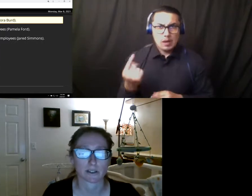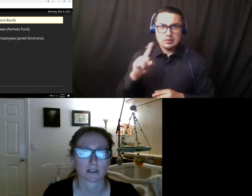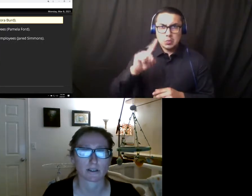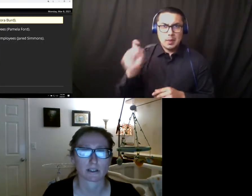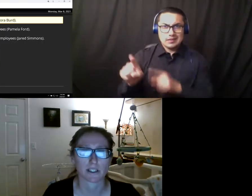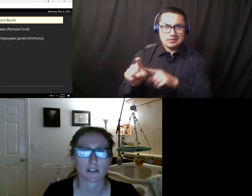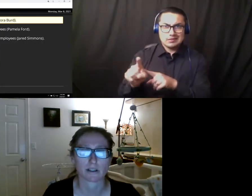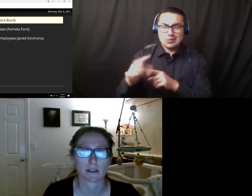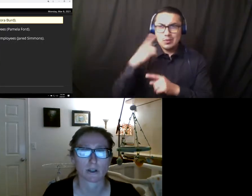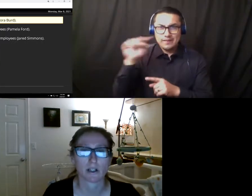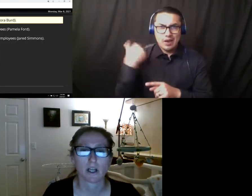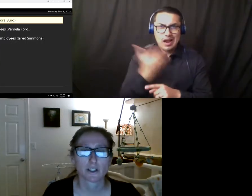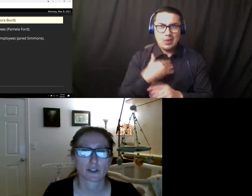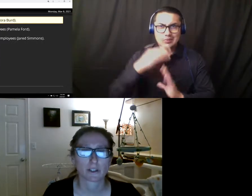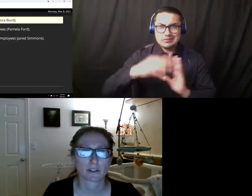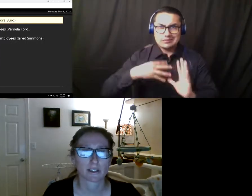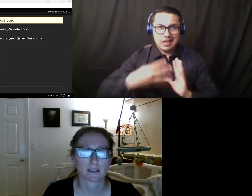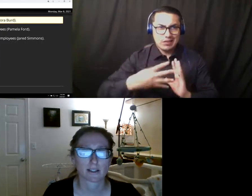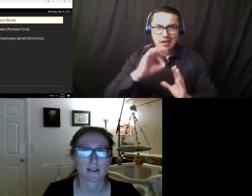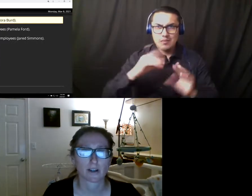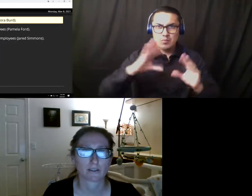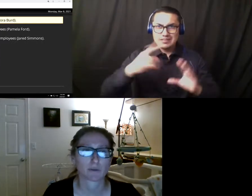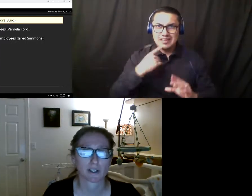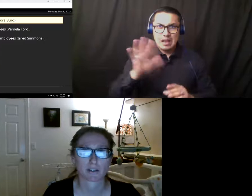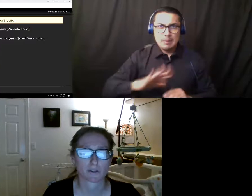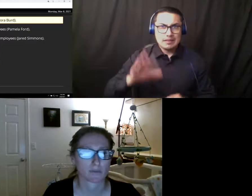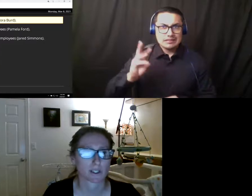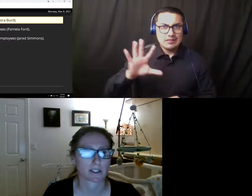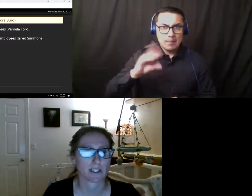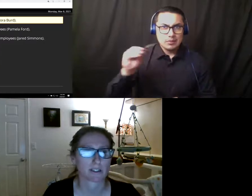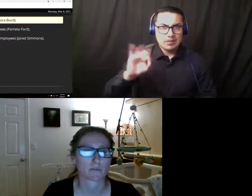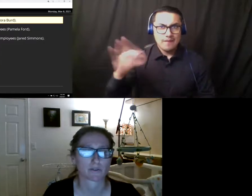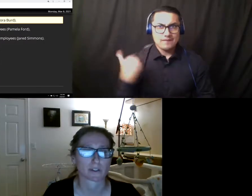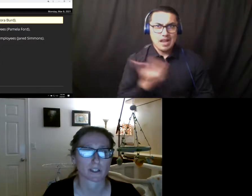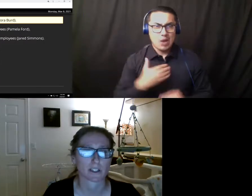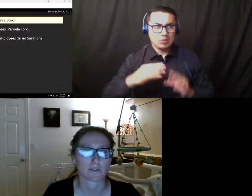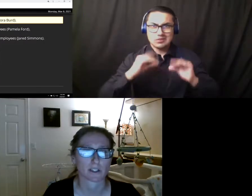scheduled to teach this summer show that nearly 65% of respondees preferred to be totally